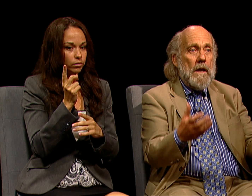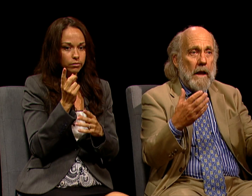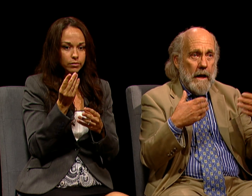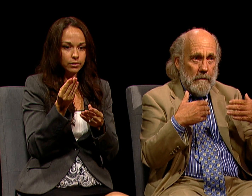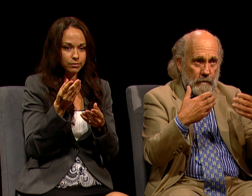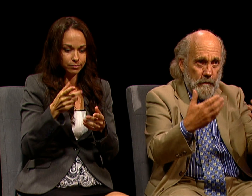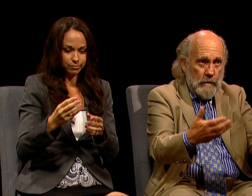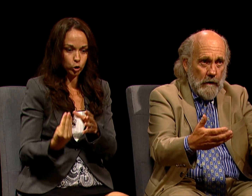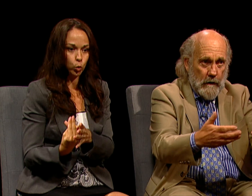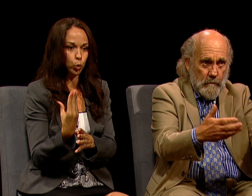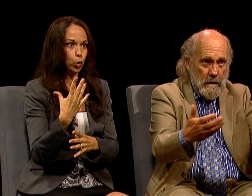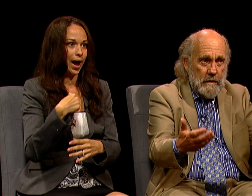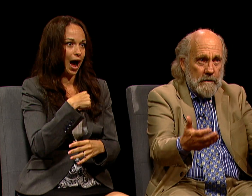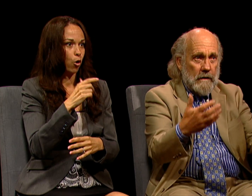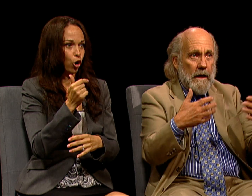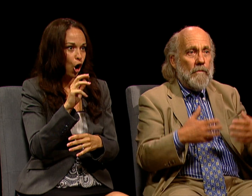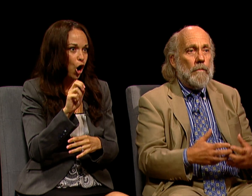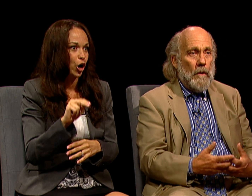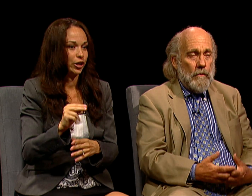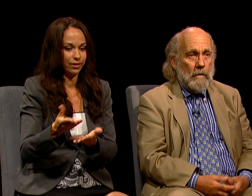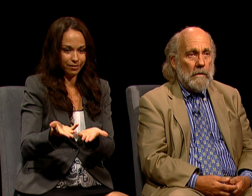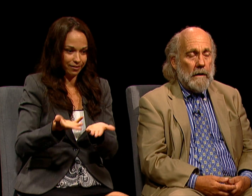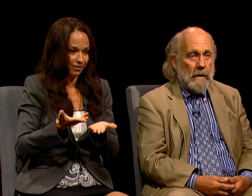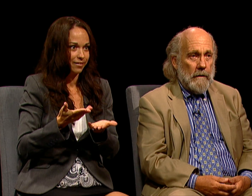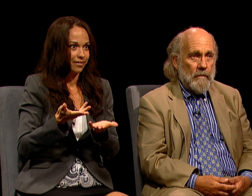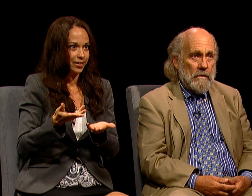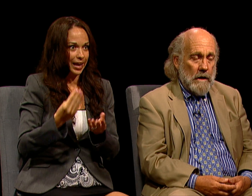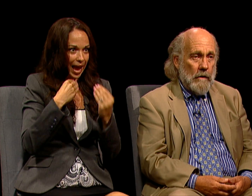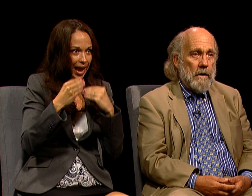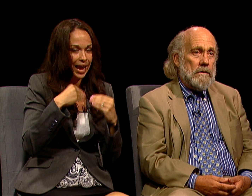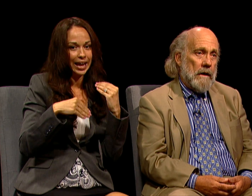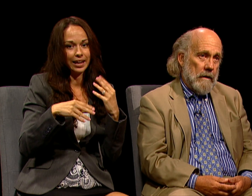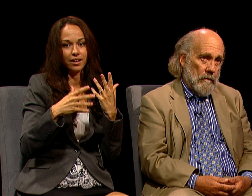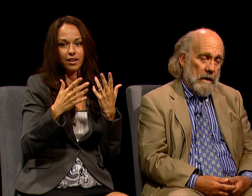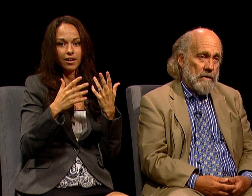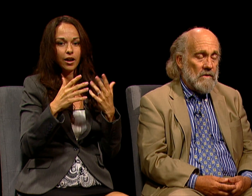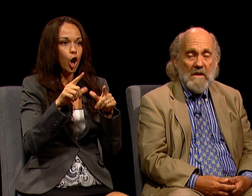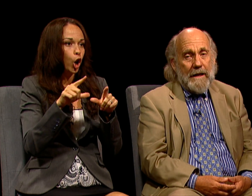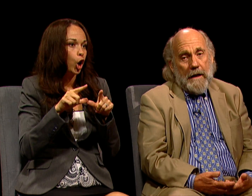ATE FOOD OR MEATS THAT CAME FROM LOCAL DAIRIES AND RANCHES.